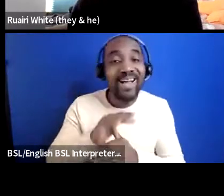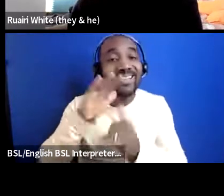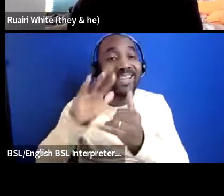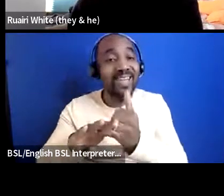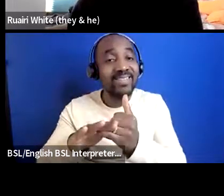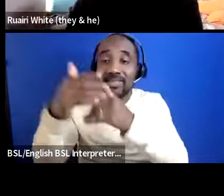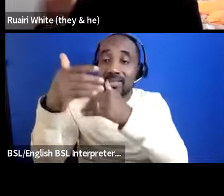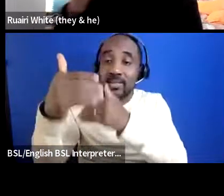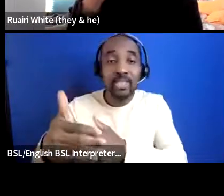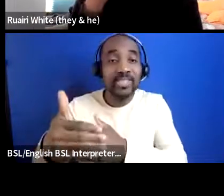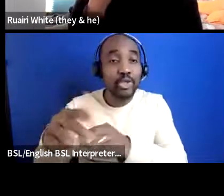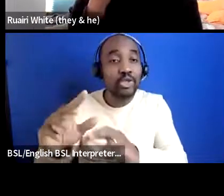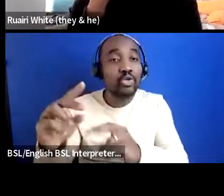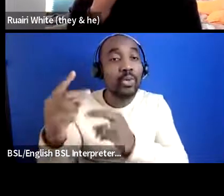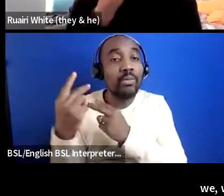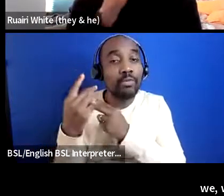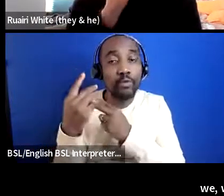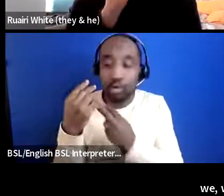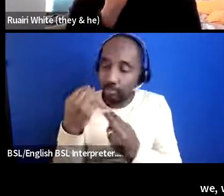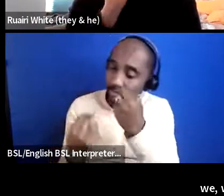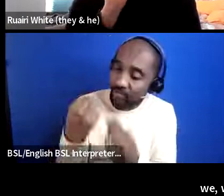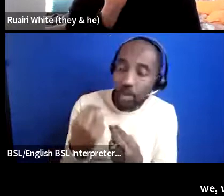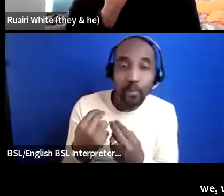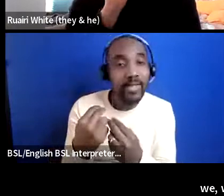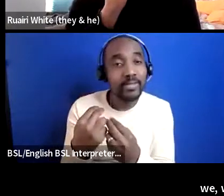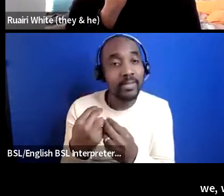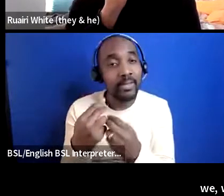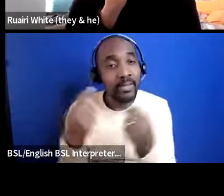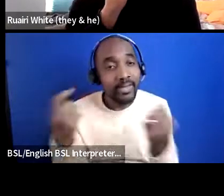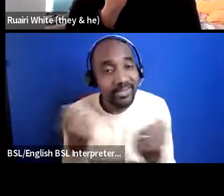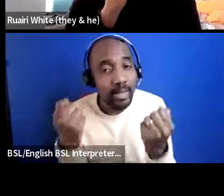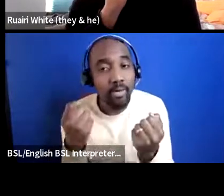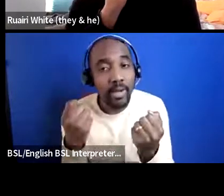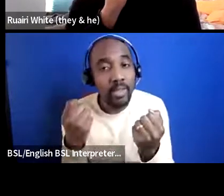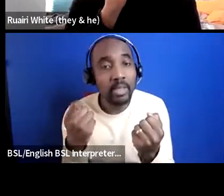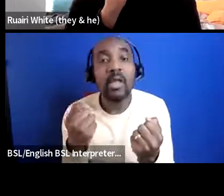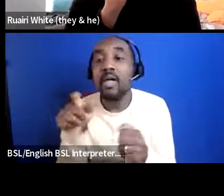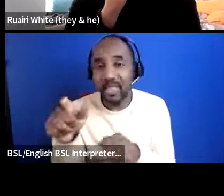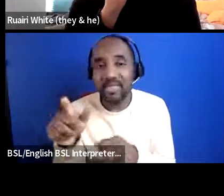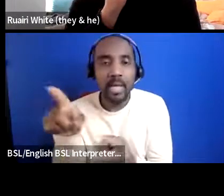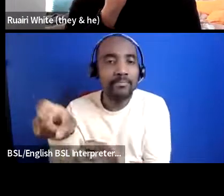and that can really be helpful in terms of getting case studies or kind of focus group work